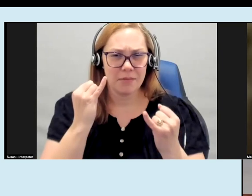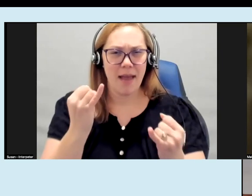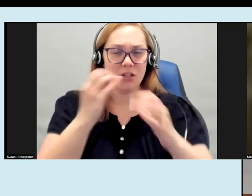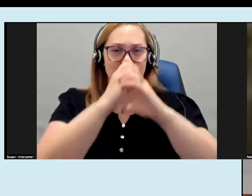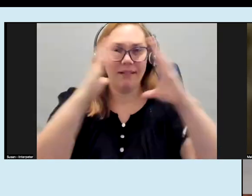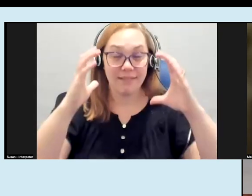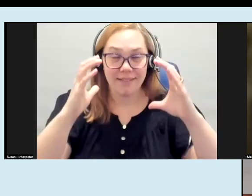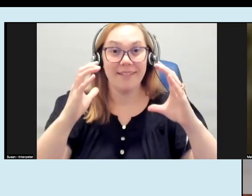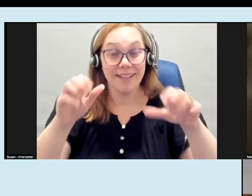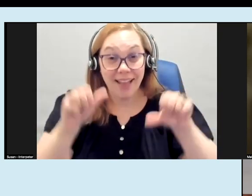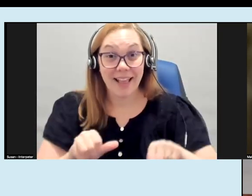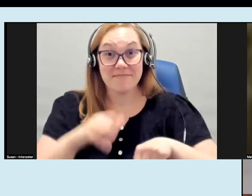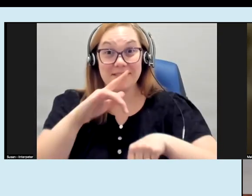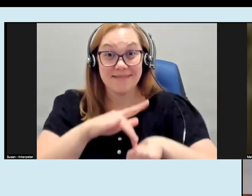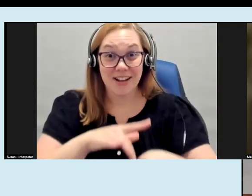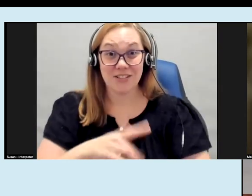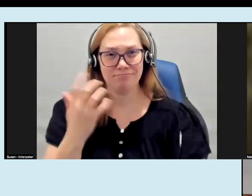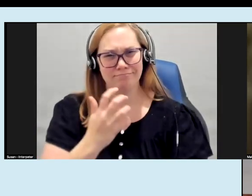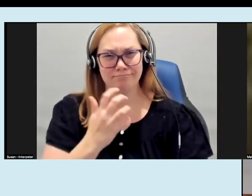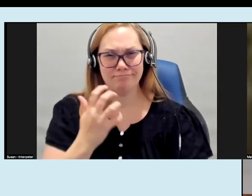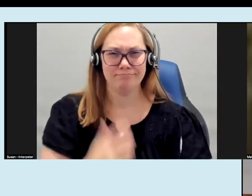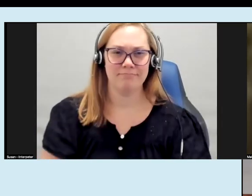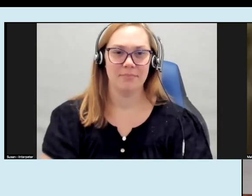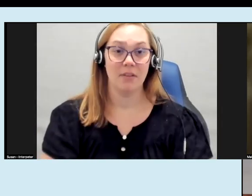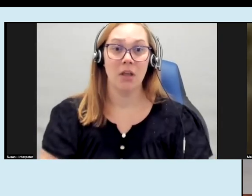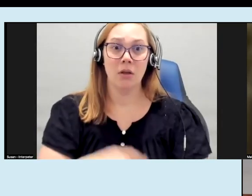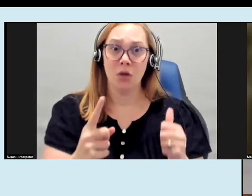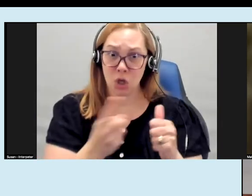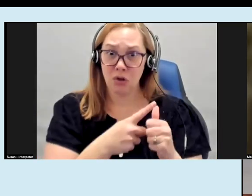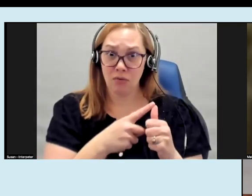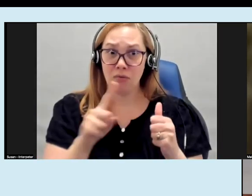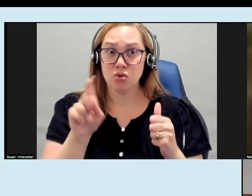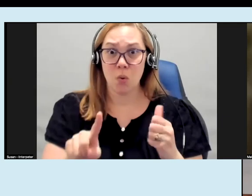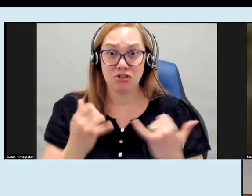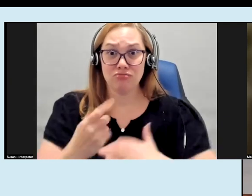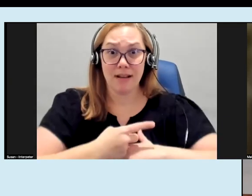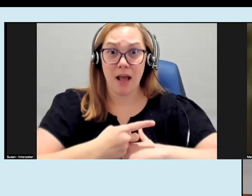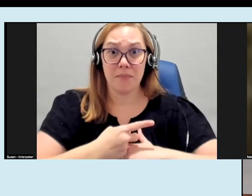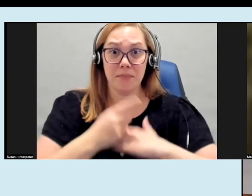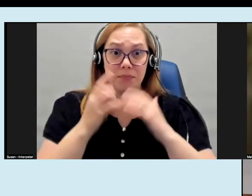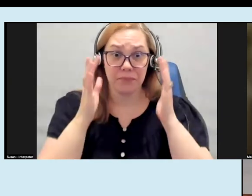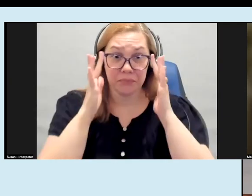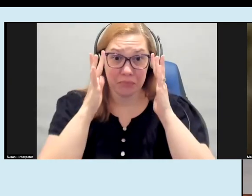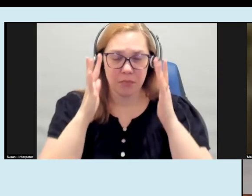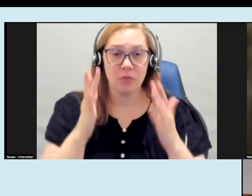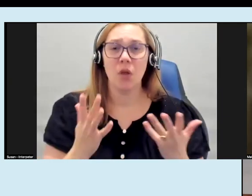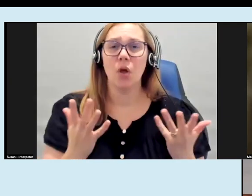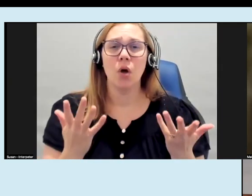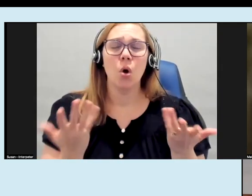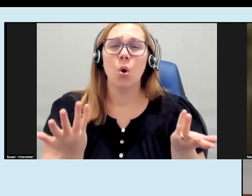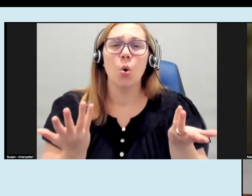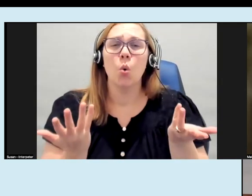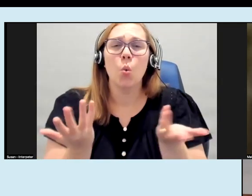able to touch those um our first question today is uh what inspired you to get into creating these